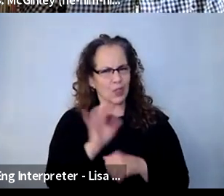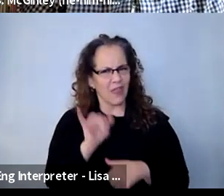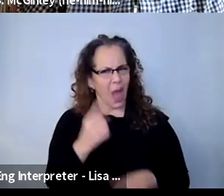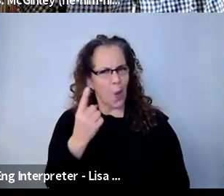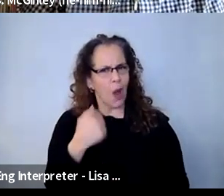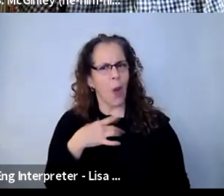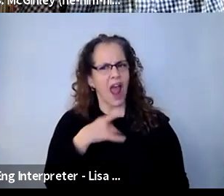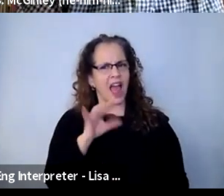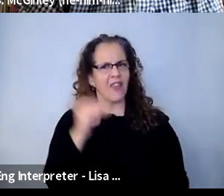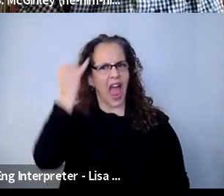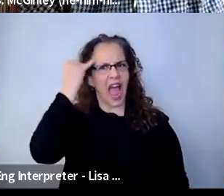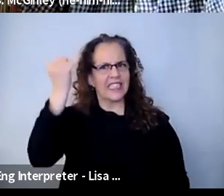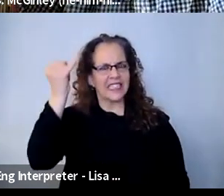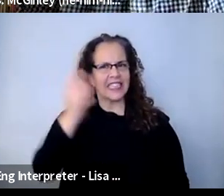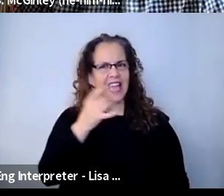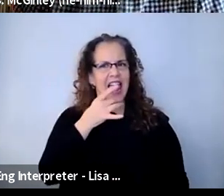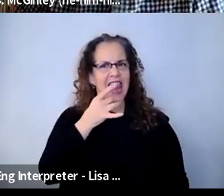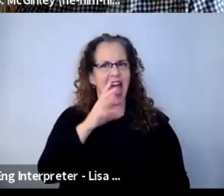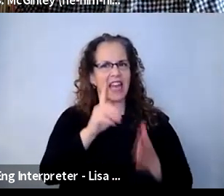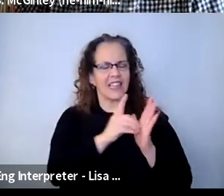that idea concept. But, of course, Zoom, the same Google